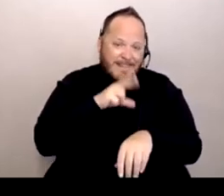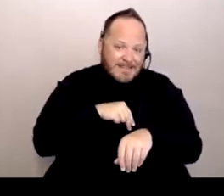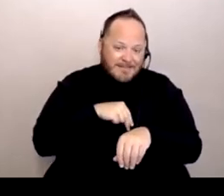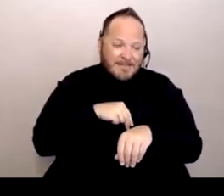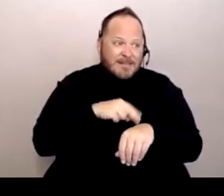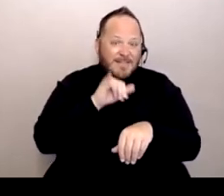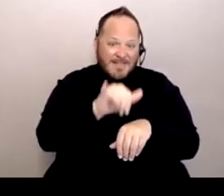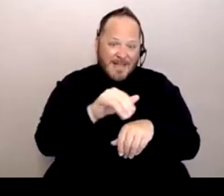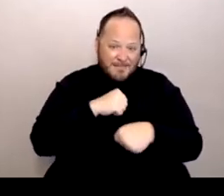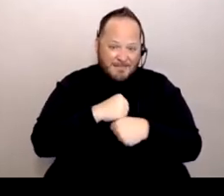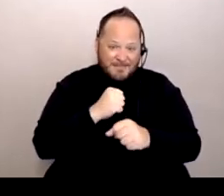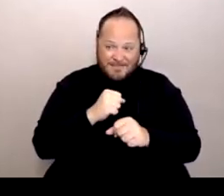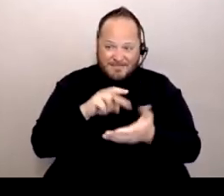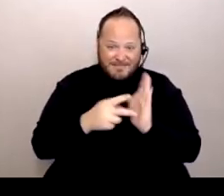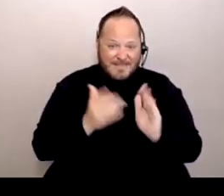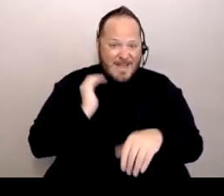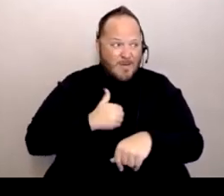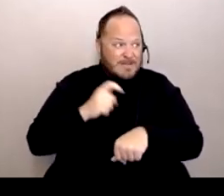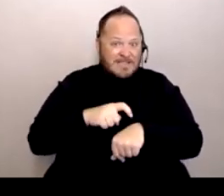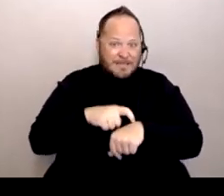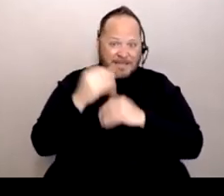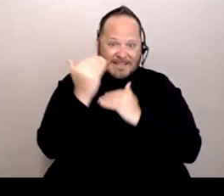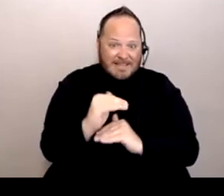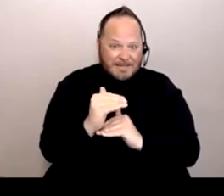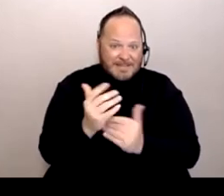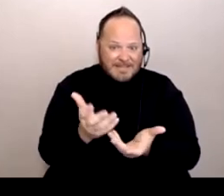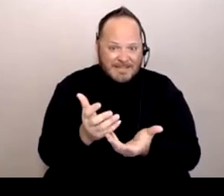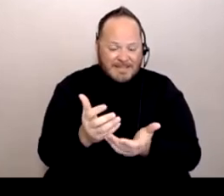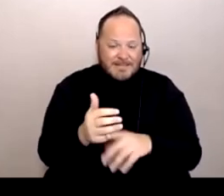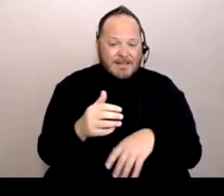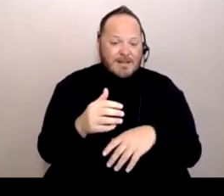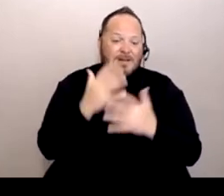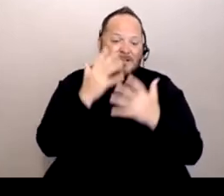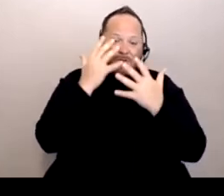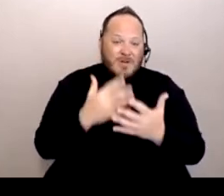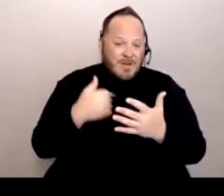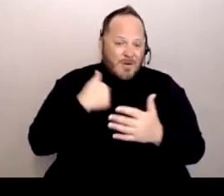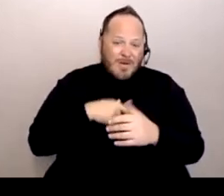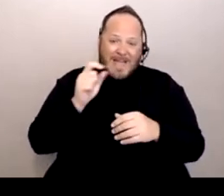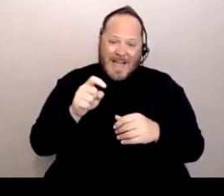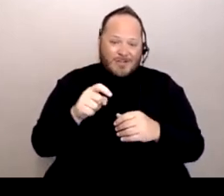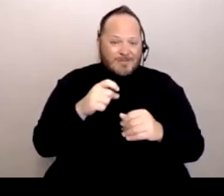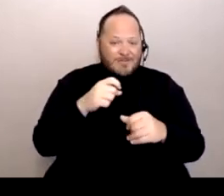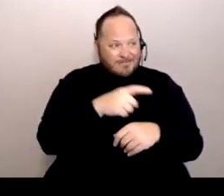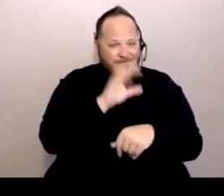But we had to take that time to be separate, unfortunately. And it was very much because of the negligence